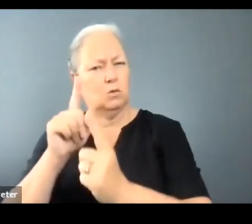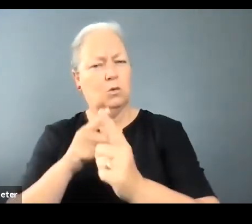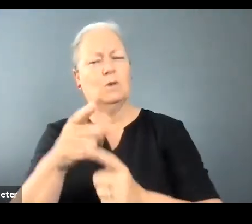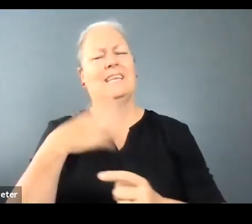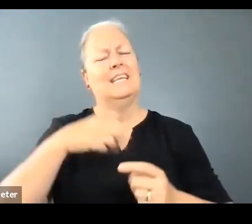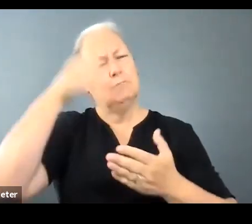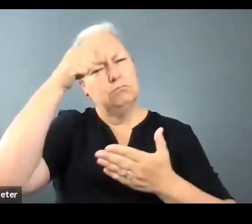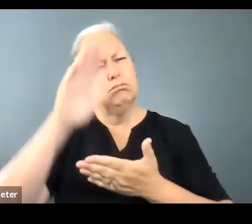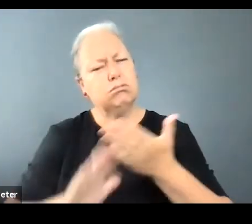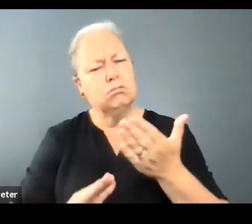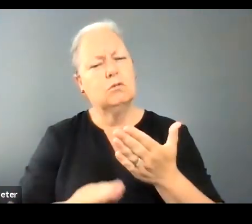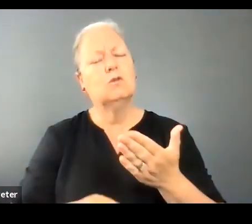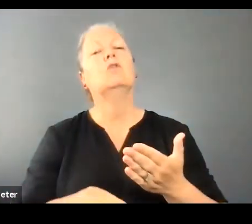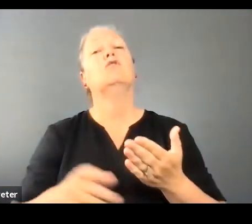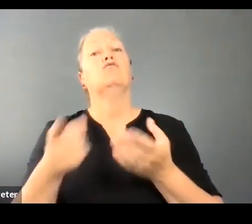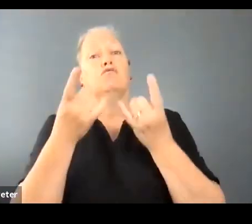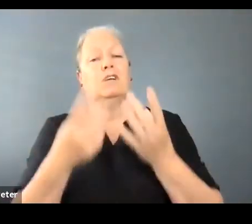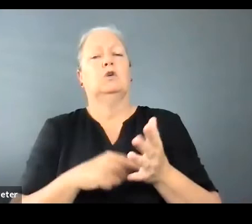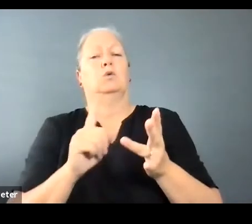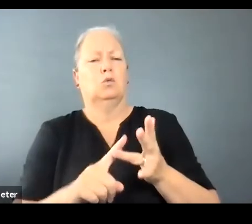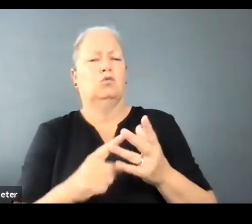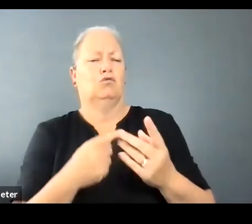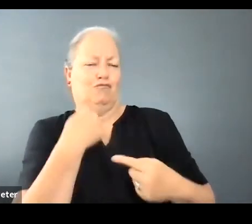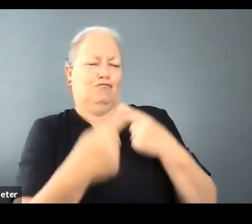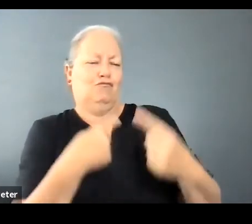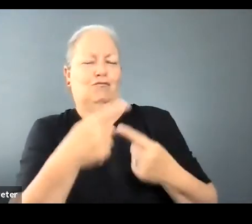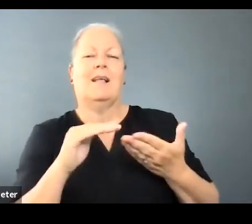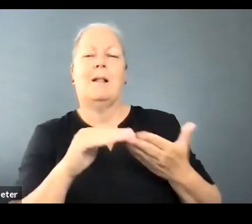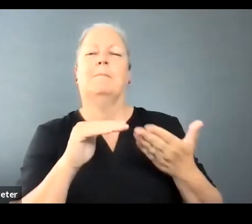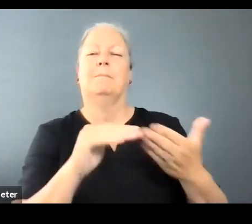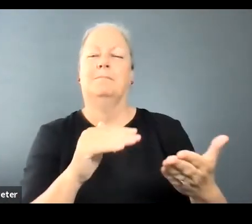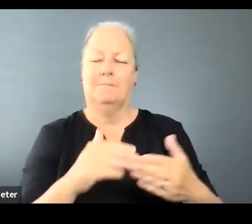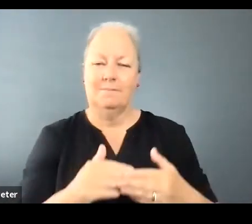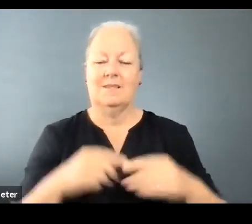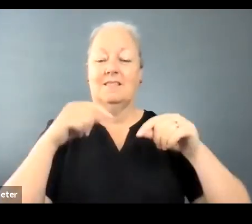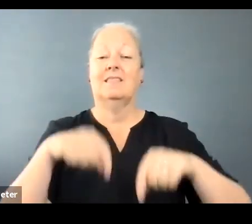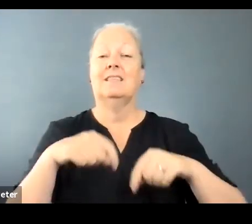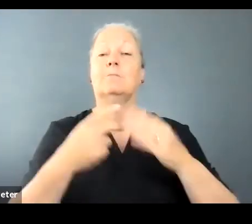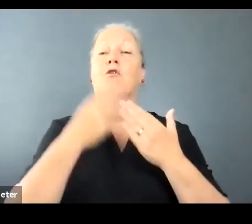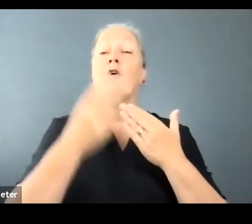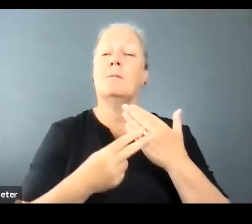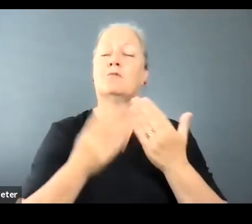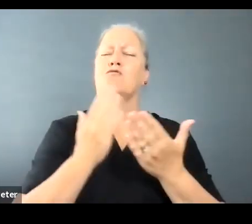you're ready to give back. This program is all about partnership and we want to connect you.